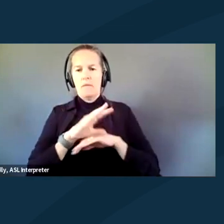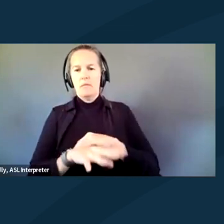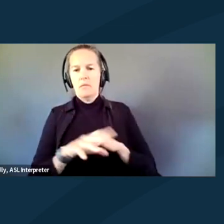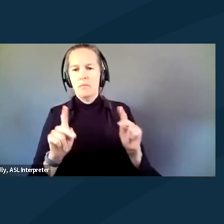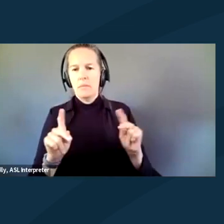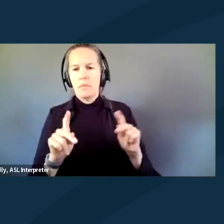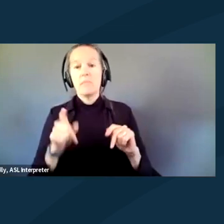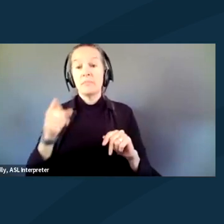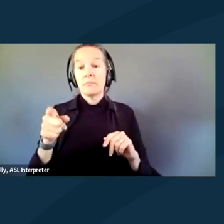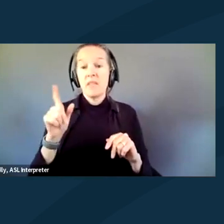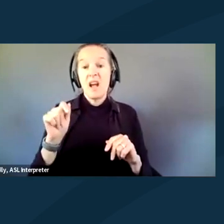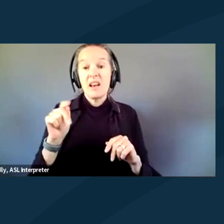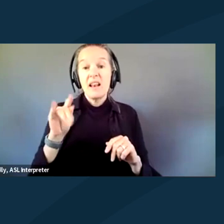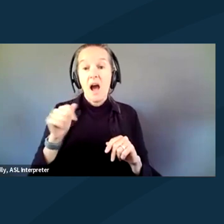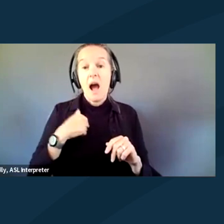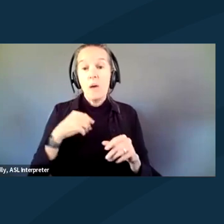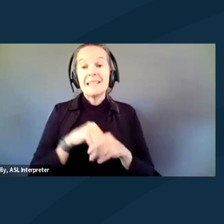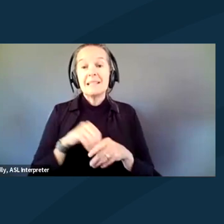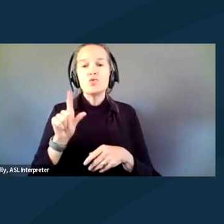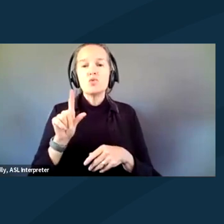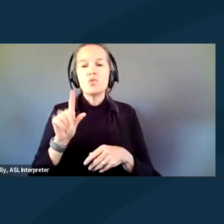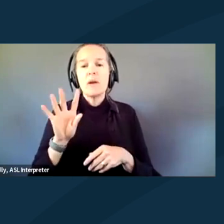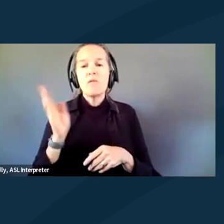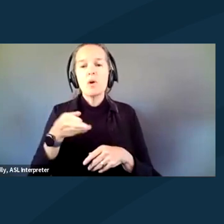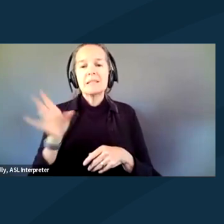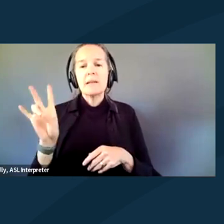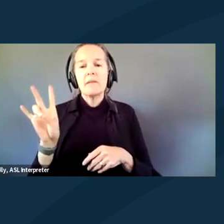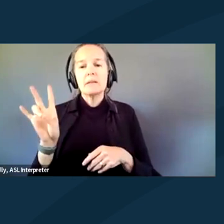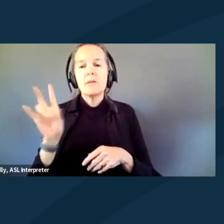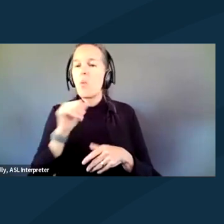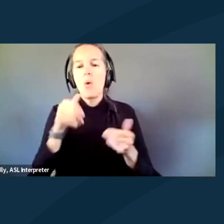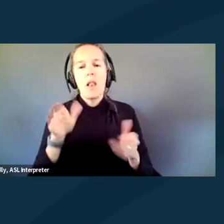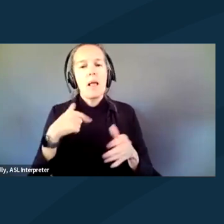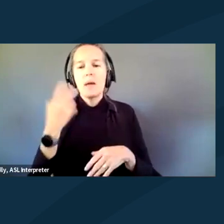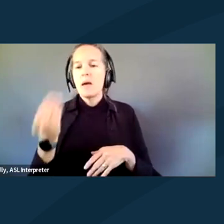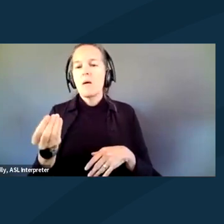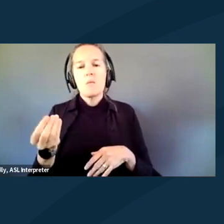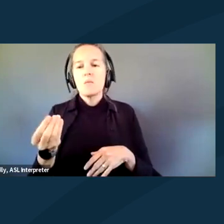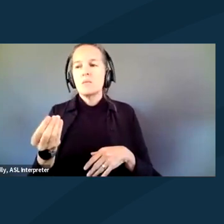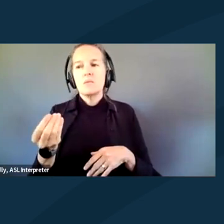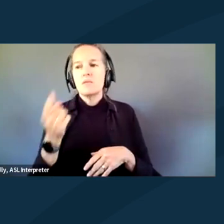I was in 24/7. I was not let out to anything.